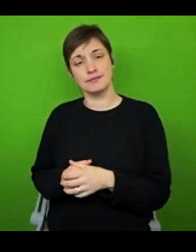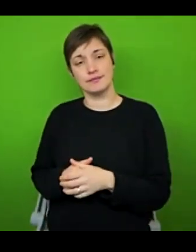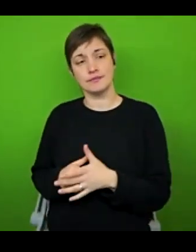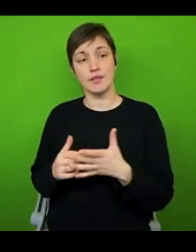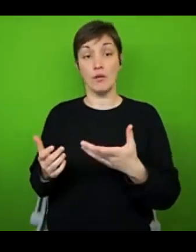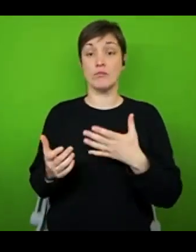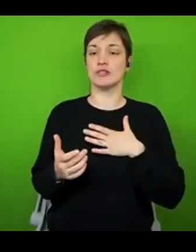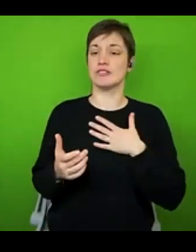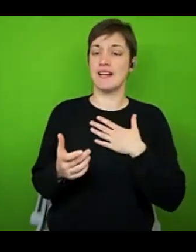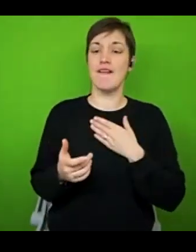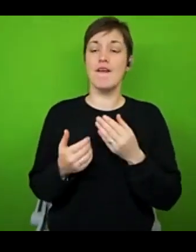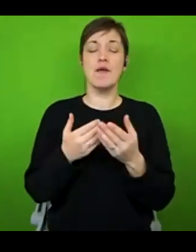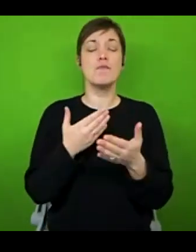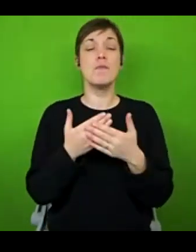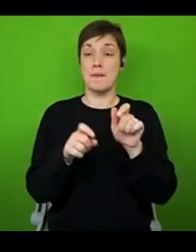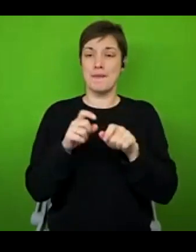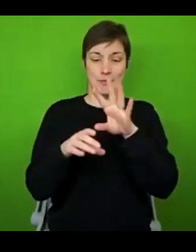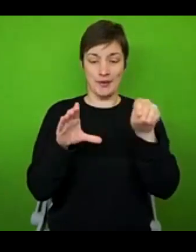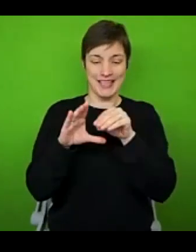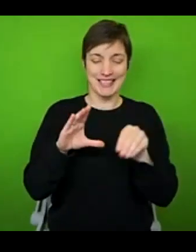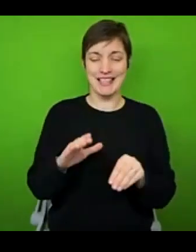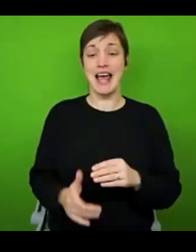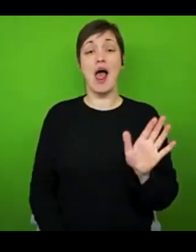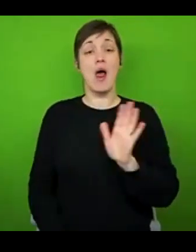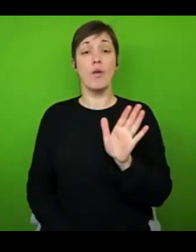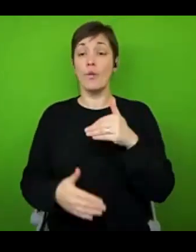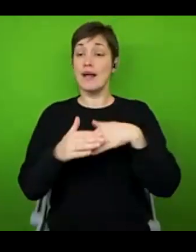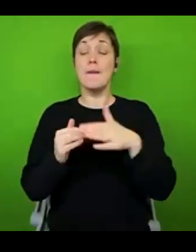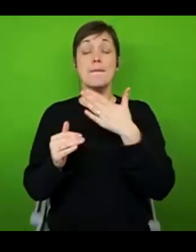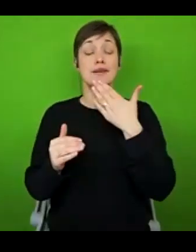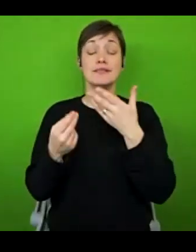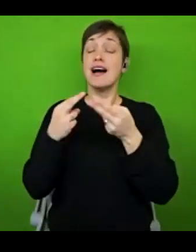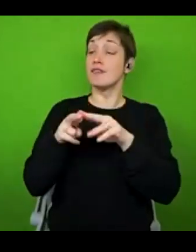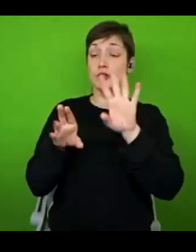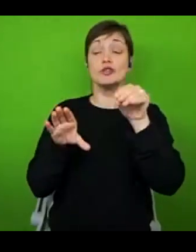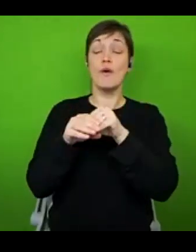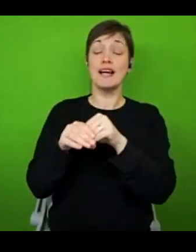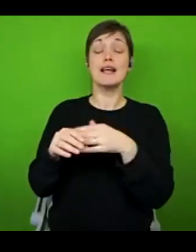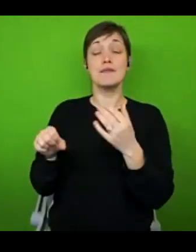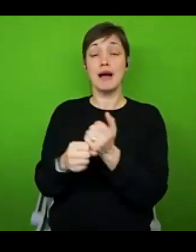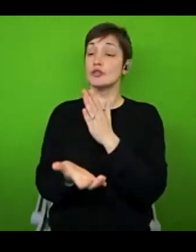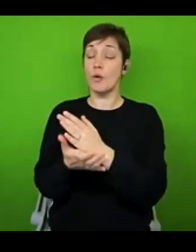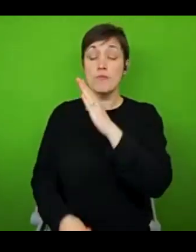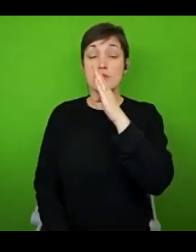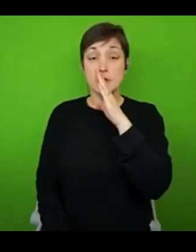people. Hi everyone, if you've just joined, it would be great if you could mute yourself. This session is recorded with